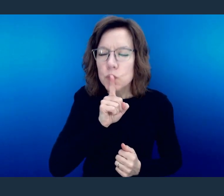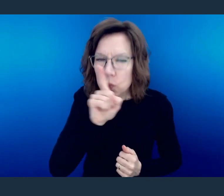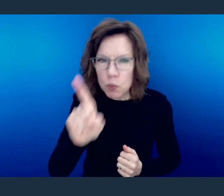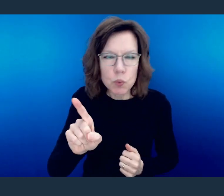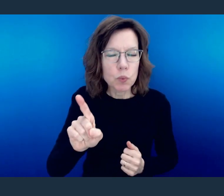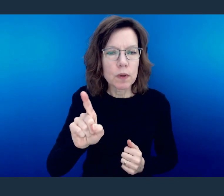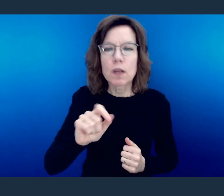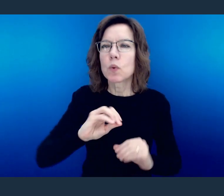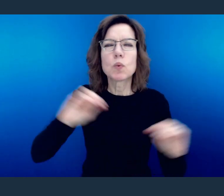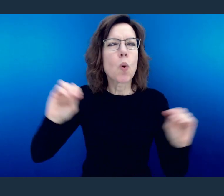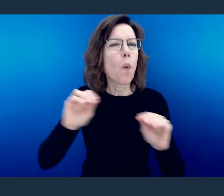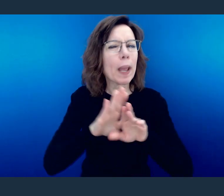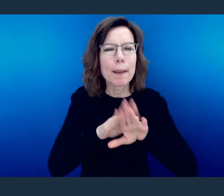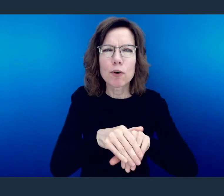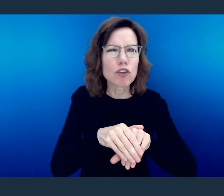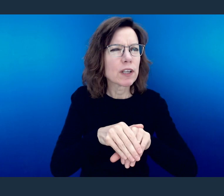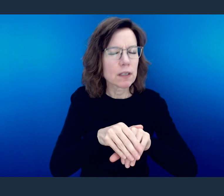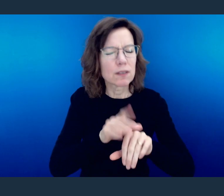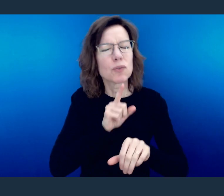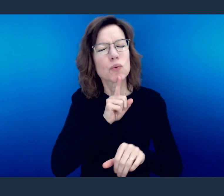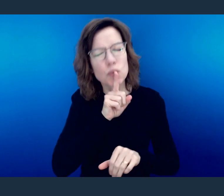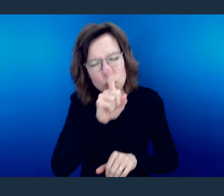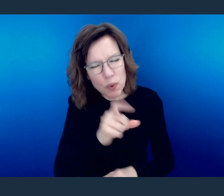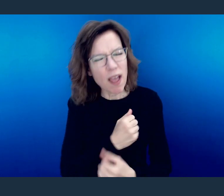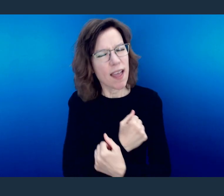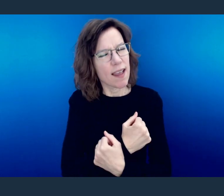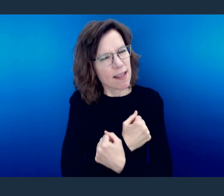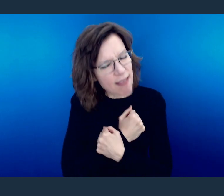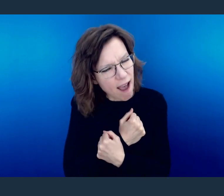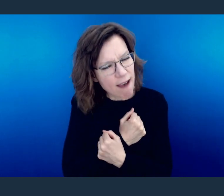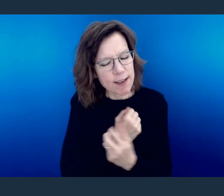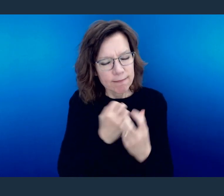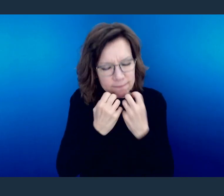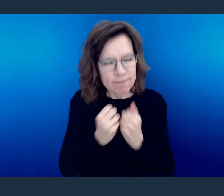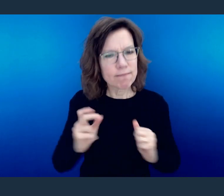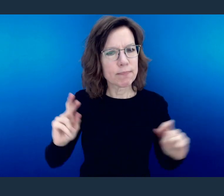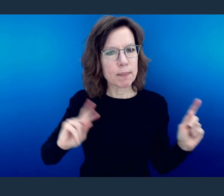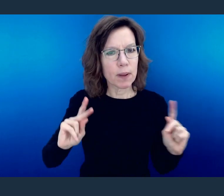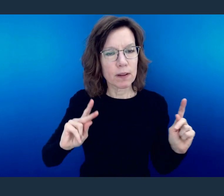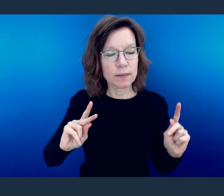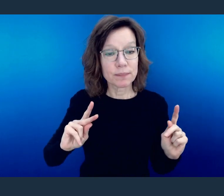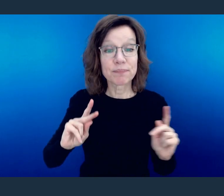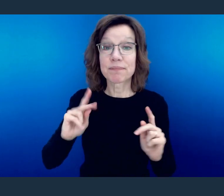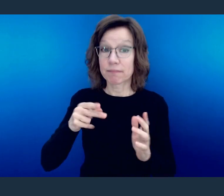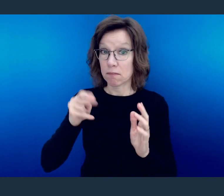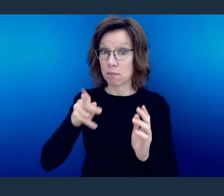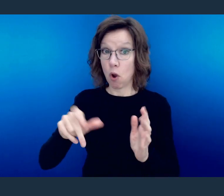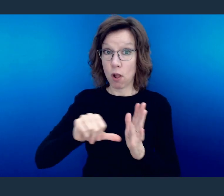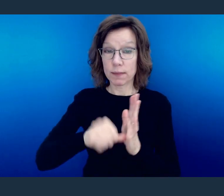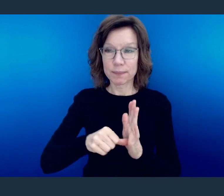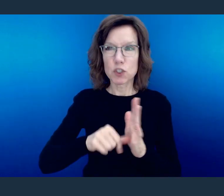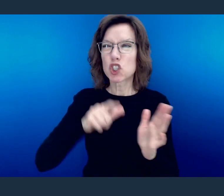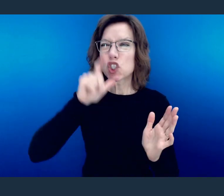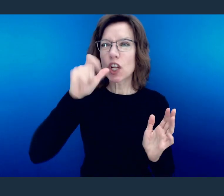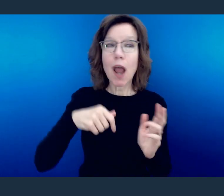Not pretending. It's sincerely felt or expressed. What he's saying is, you don't fake like you love somebody.